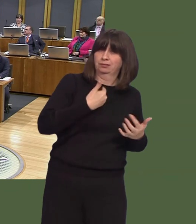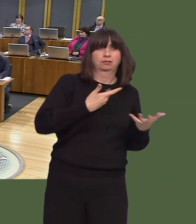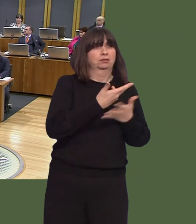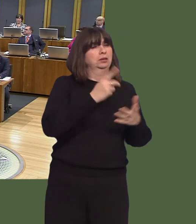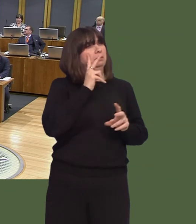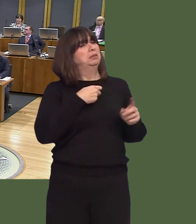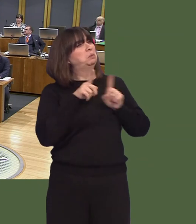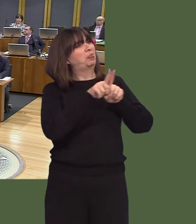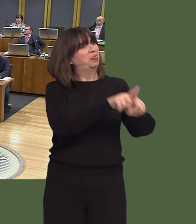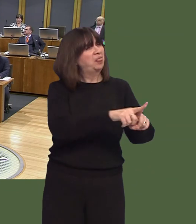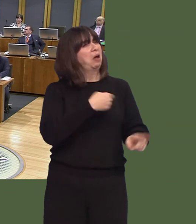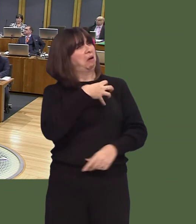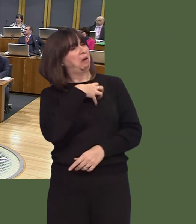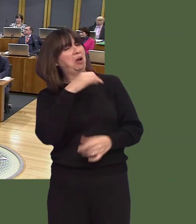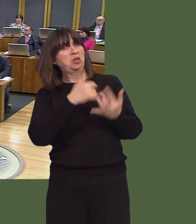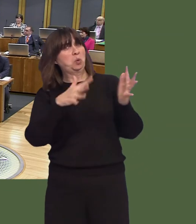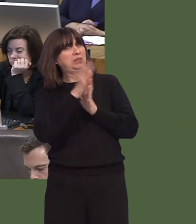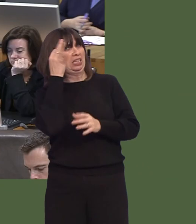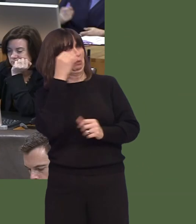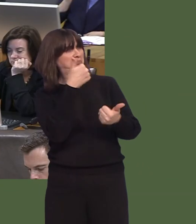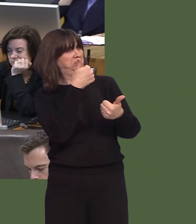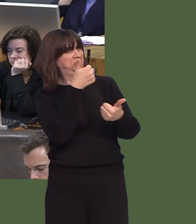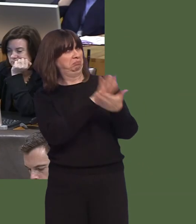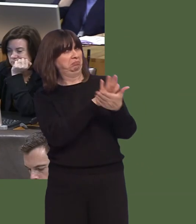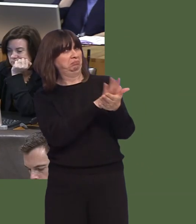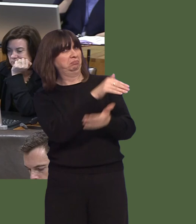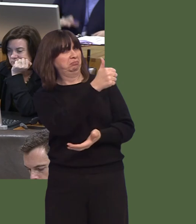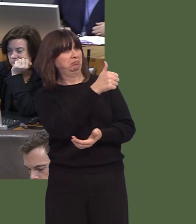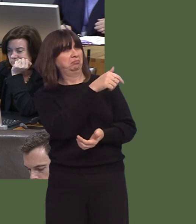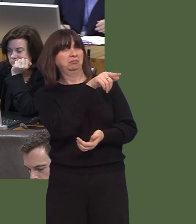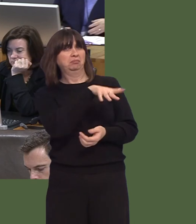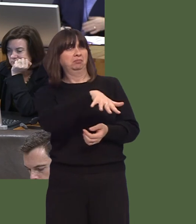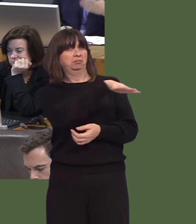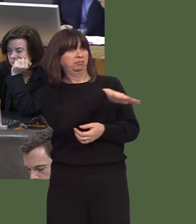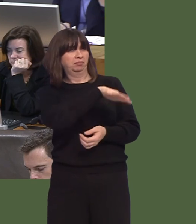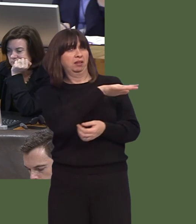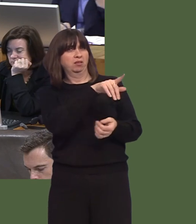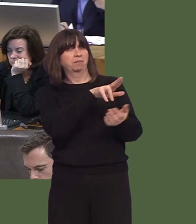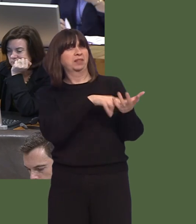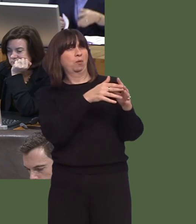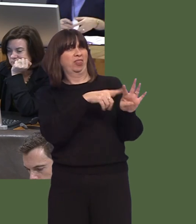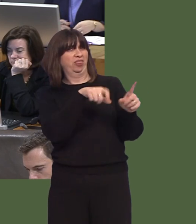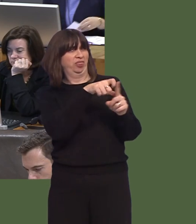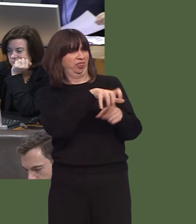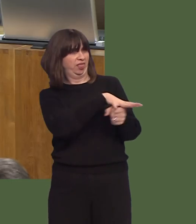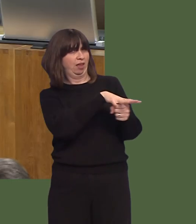good work of Swansea council in the Mynydd Newydd area of his constituency.